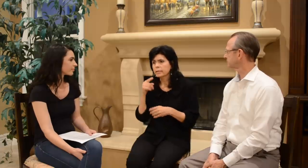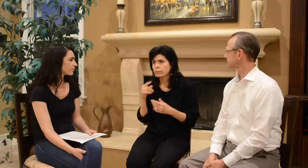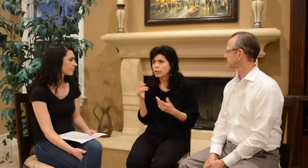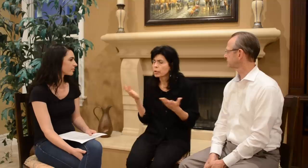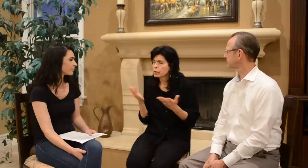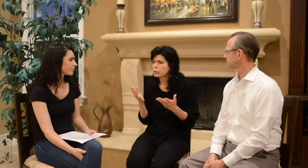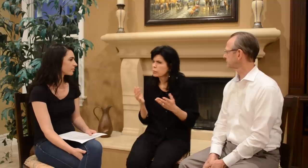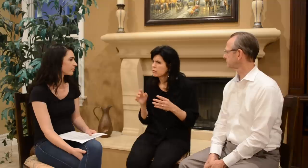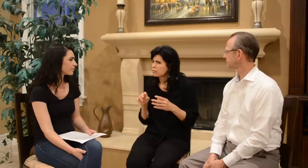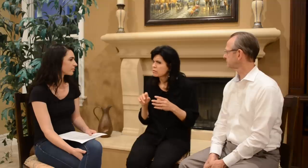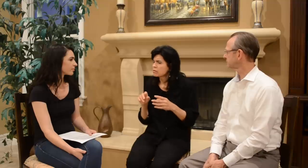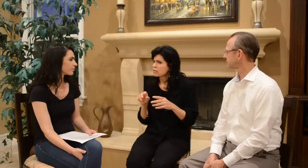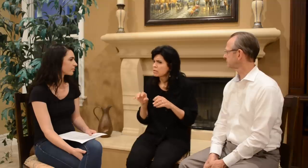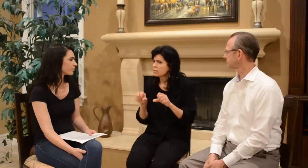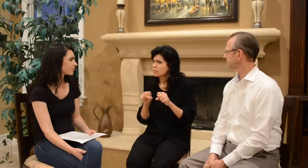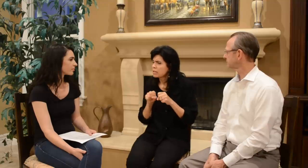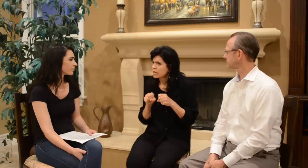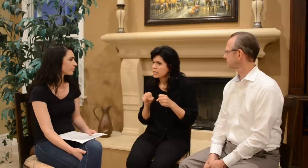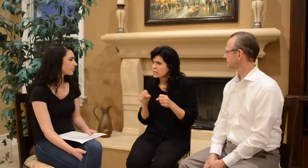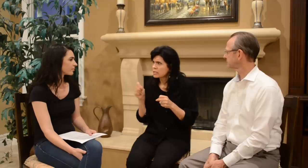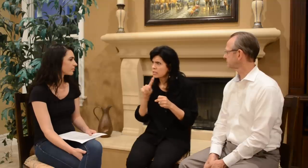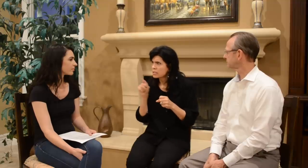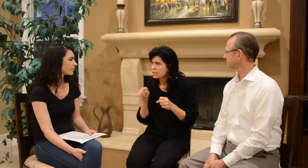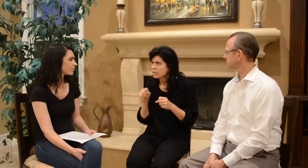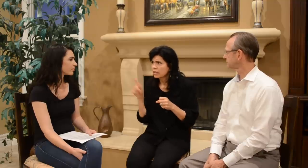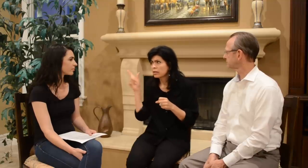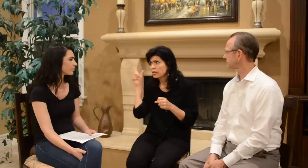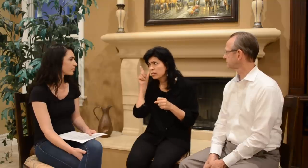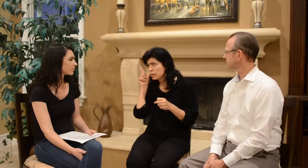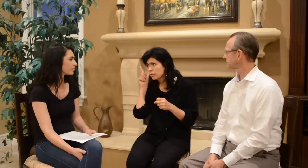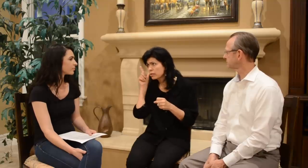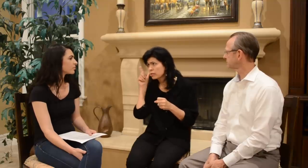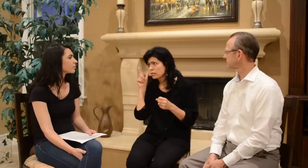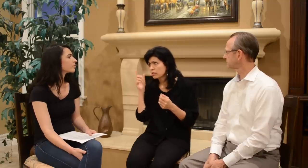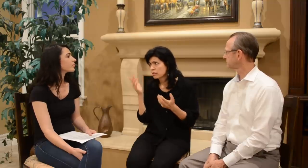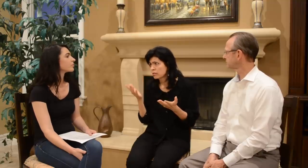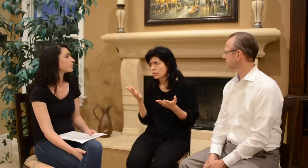And I said, well can you test her hearing?